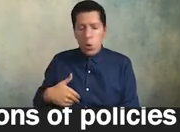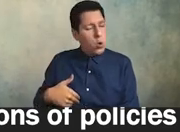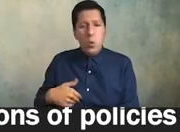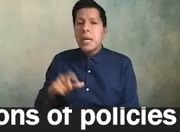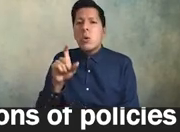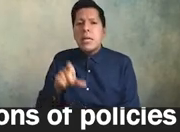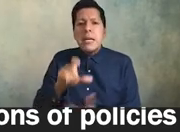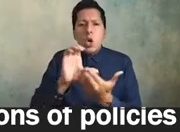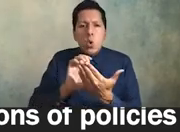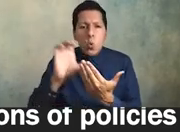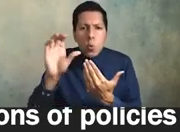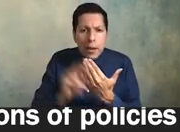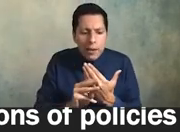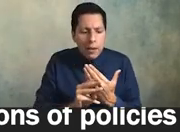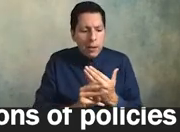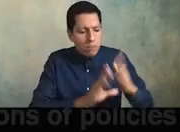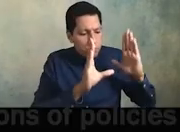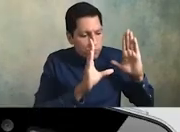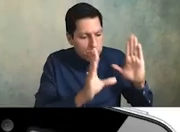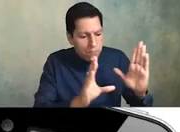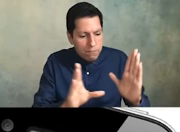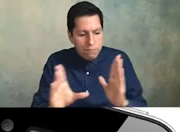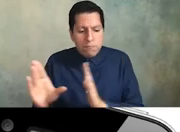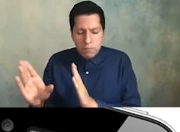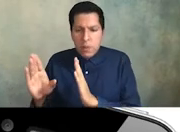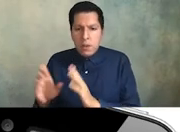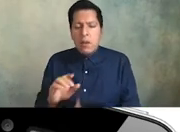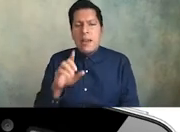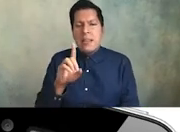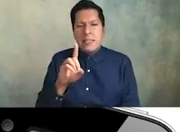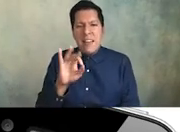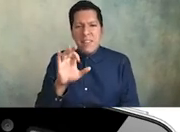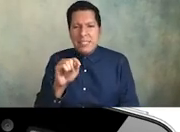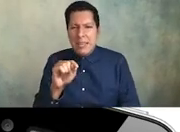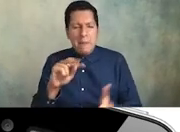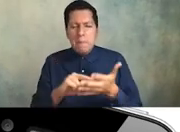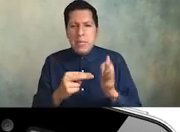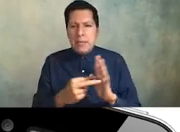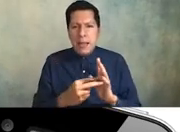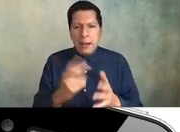for employees of the institution look i'm not talking uh hypothetically here about um